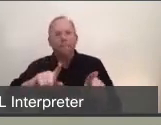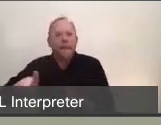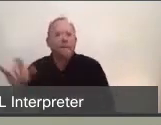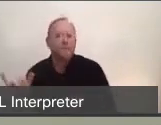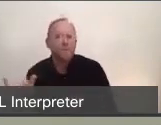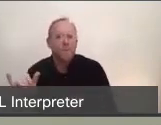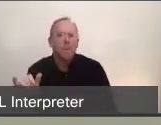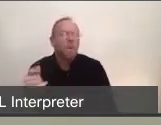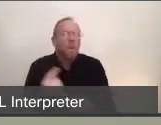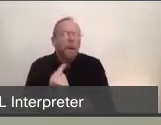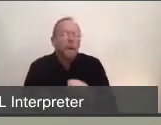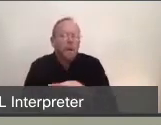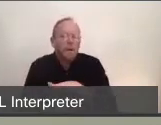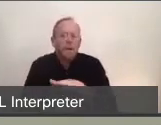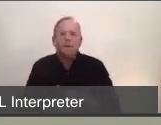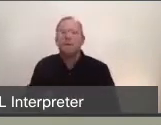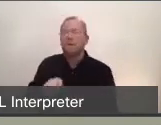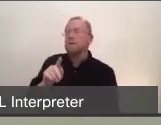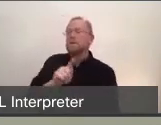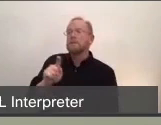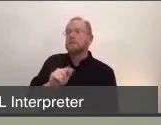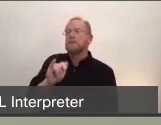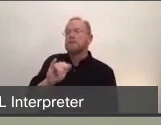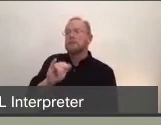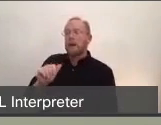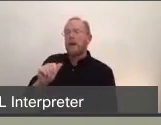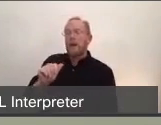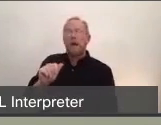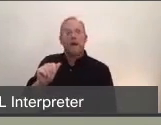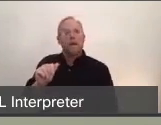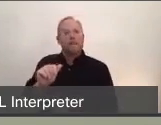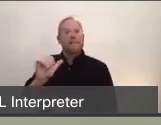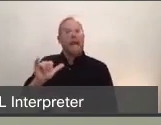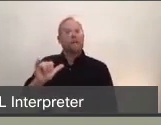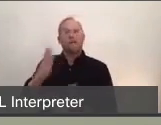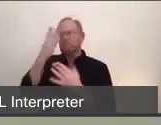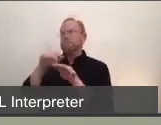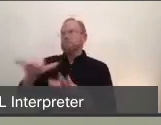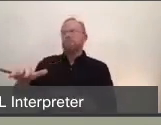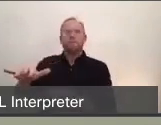Unlike Zika, another newly emerged disease, this is the fastest I've ever seen testing go online